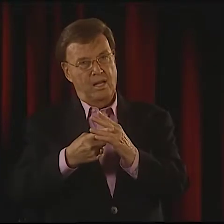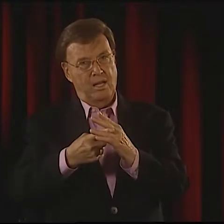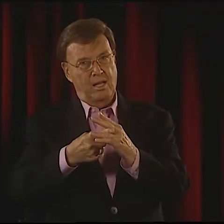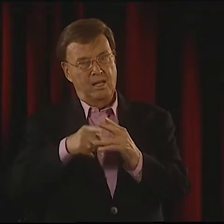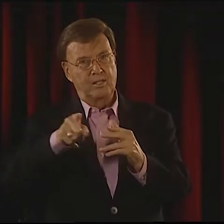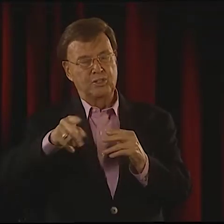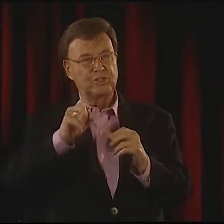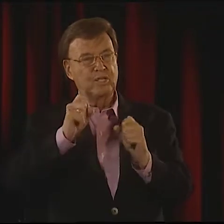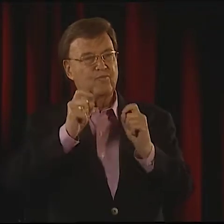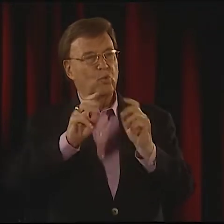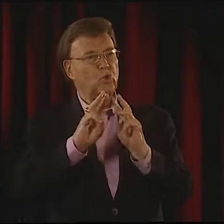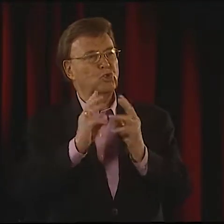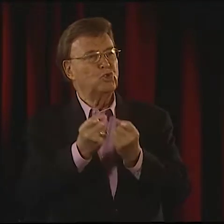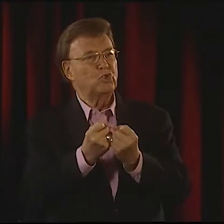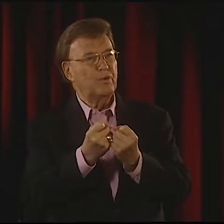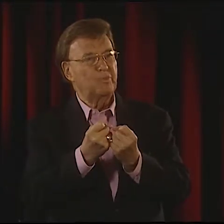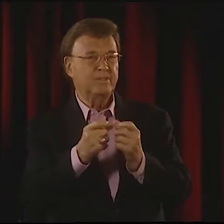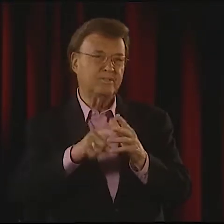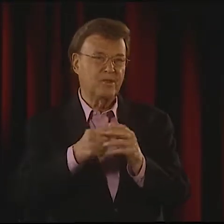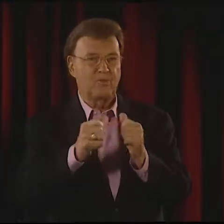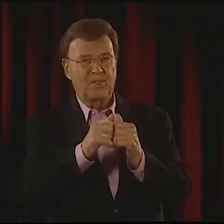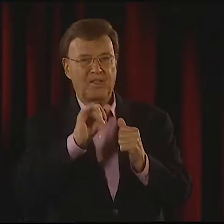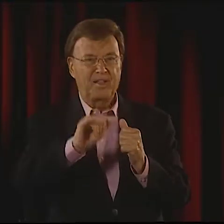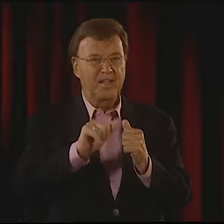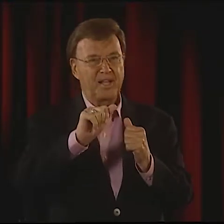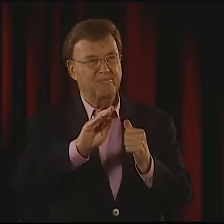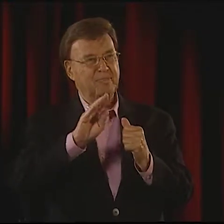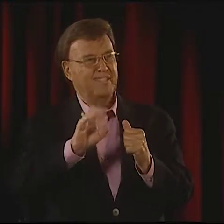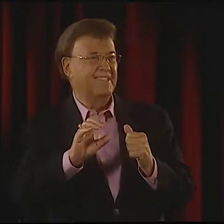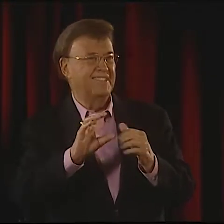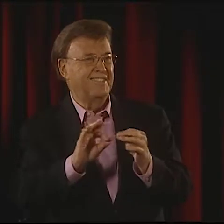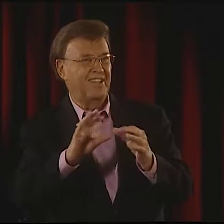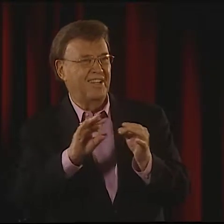WELL, DOROTHY GAVE A WORKSHOP ABOUT ABC STORIES AT THE TIME,